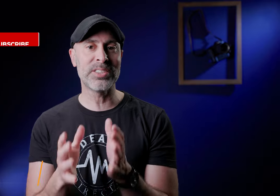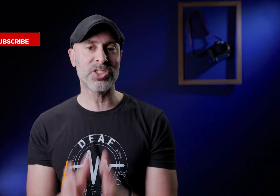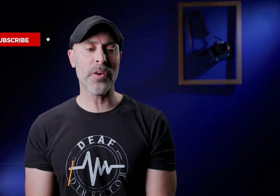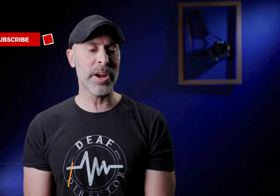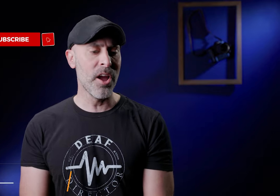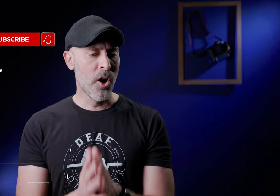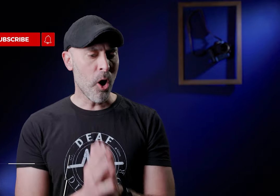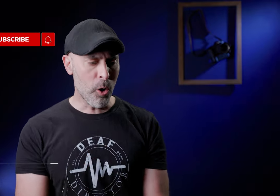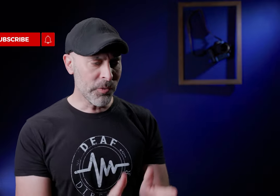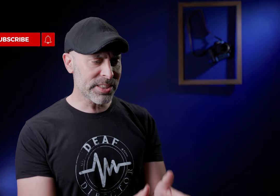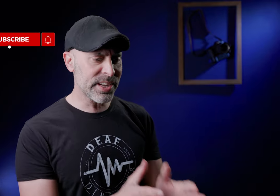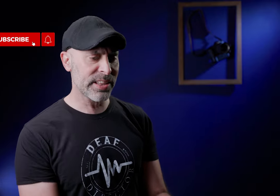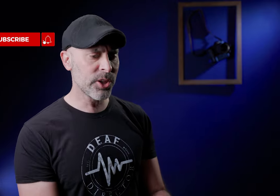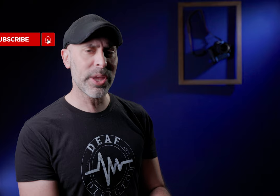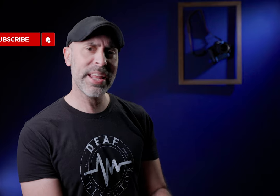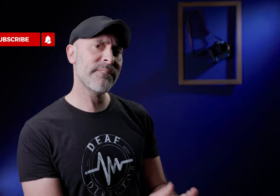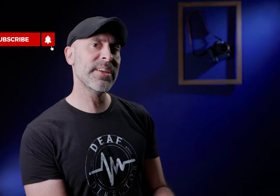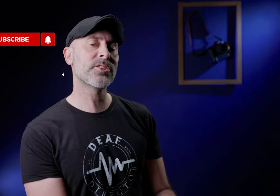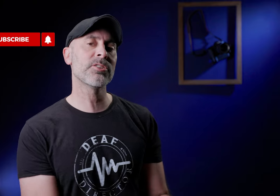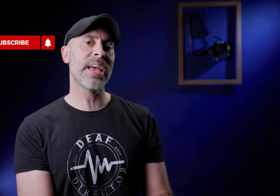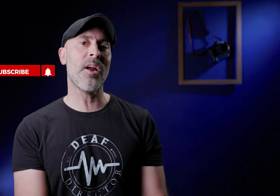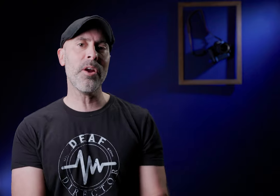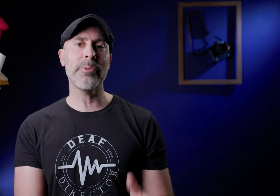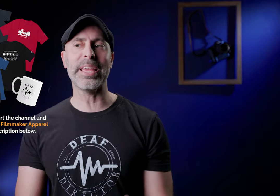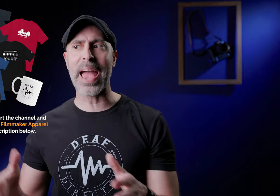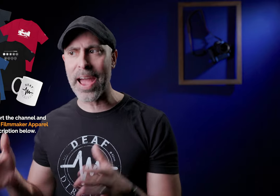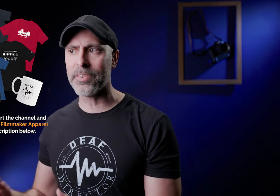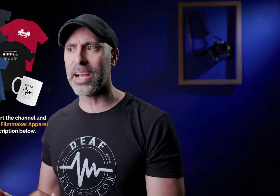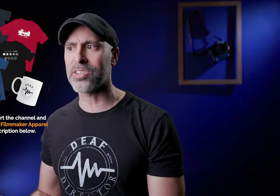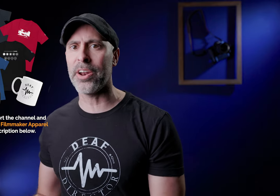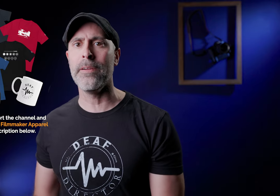discovering all these little little hidden features that aren't really advertised on it